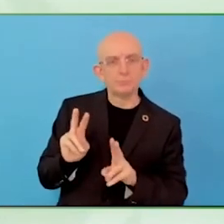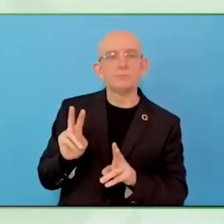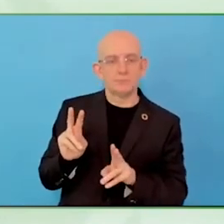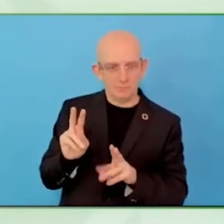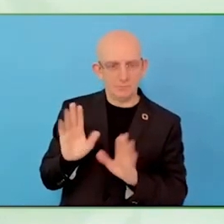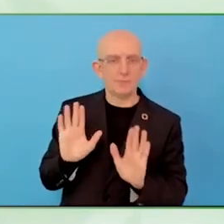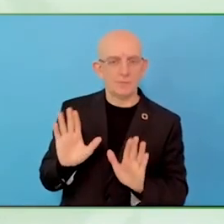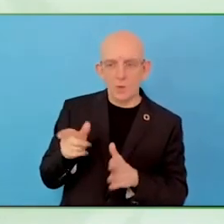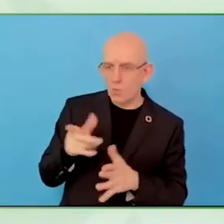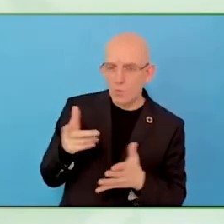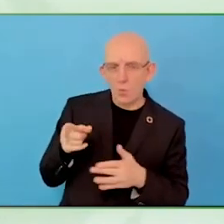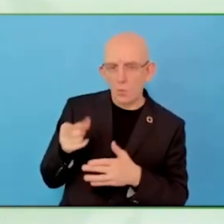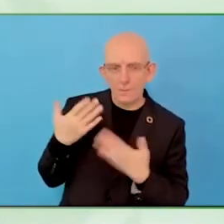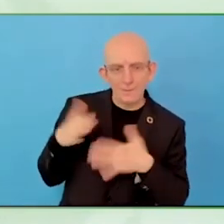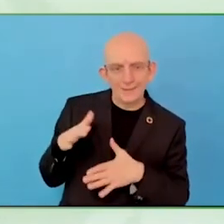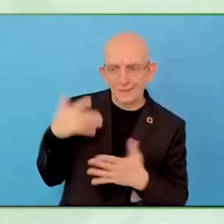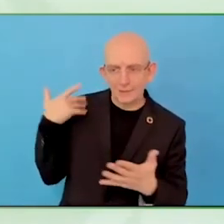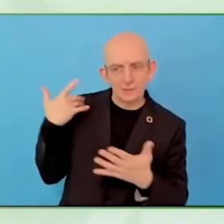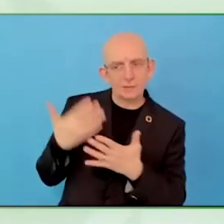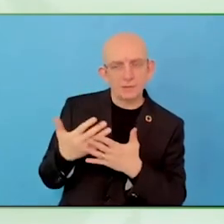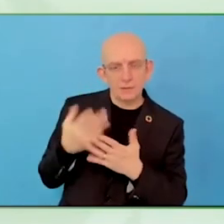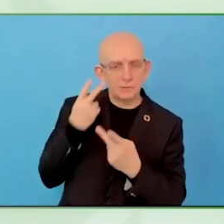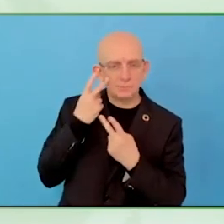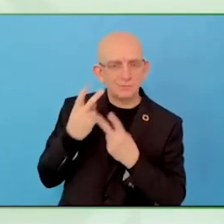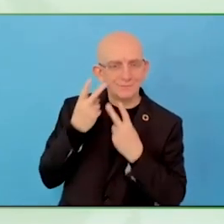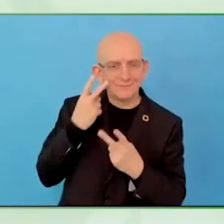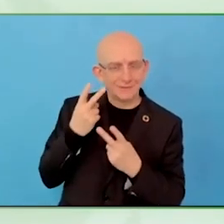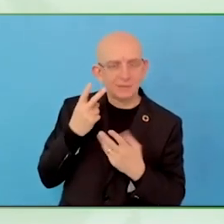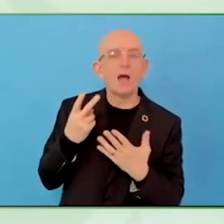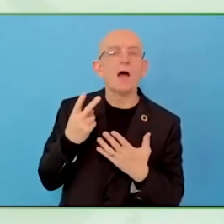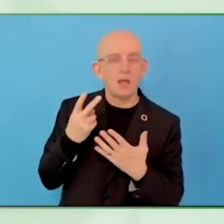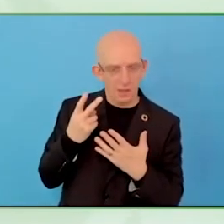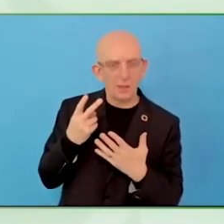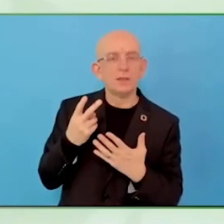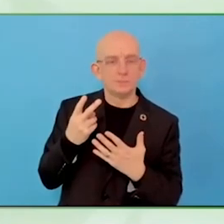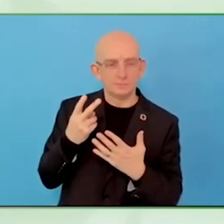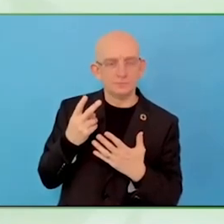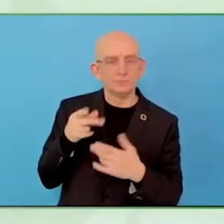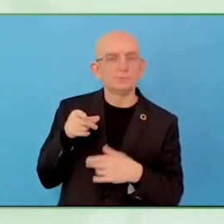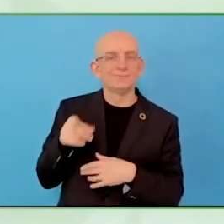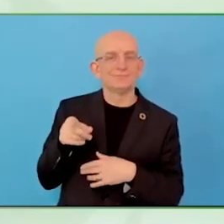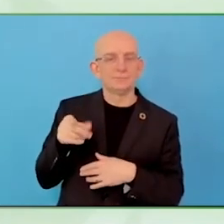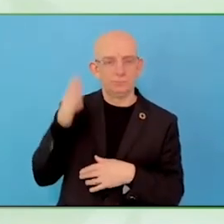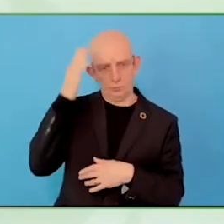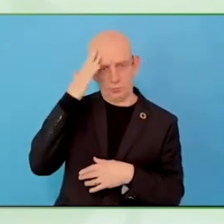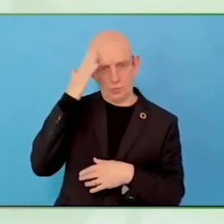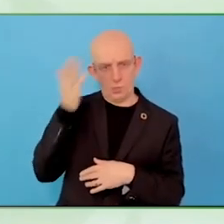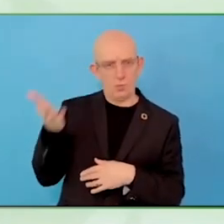entrepreneurship and psychosocial disability. As you said, mental health is everybody's story.